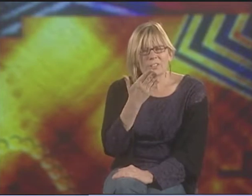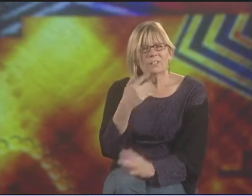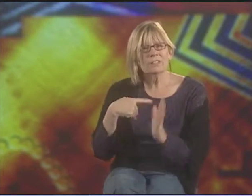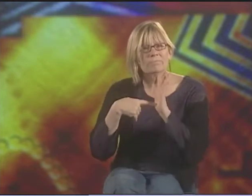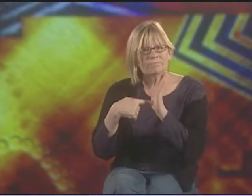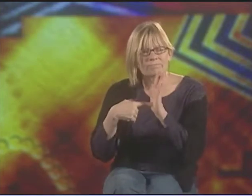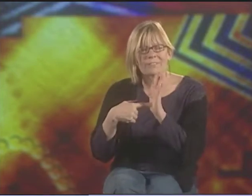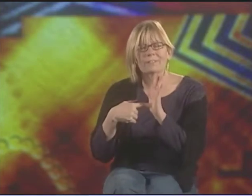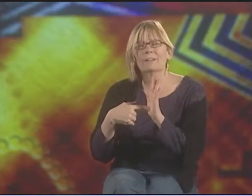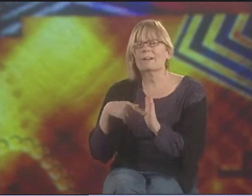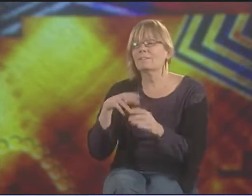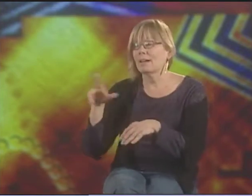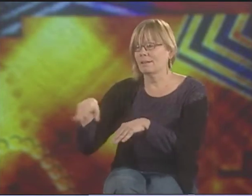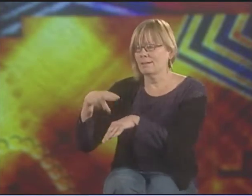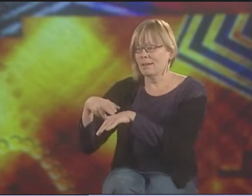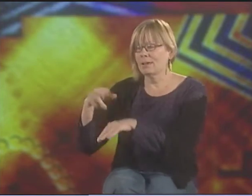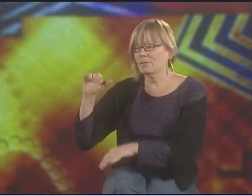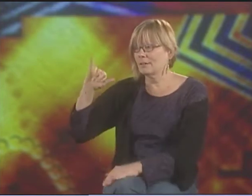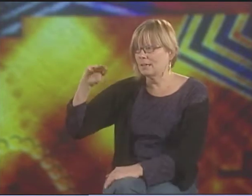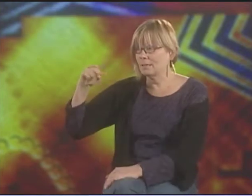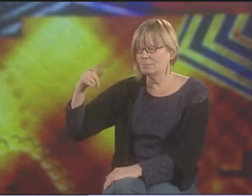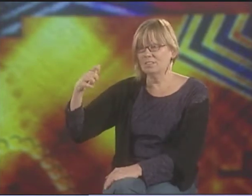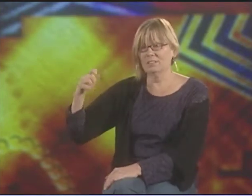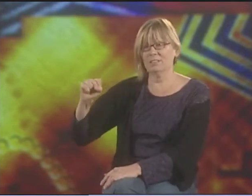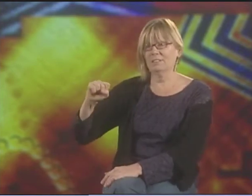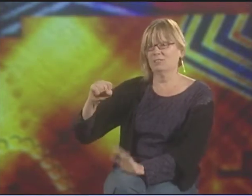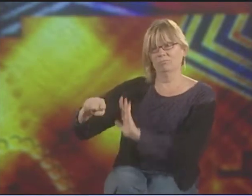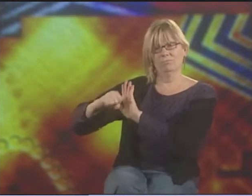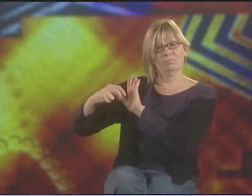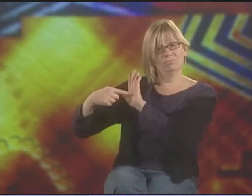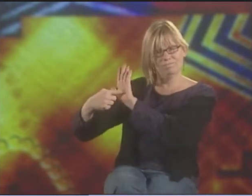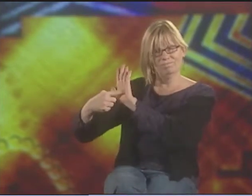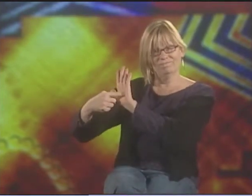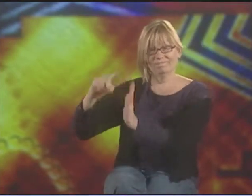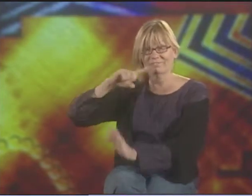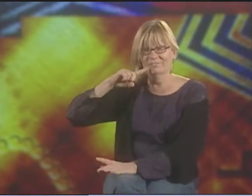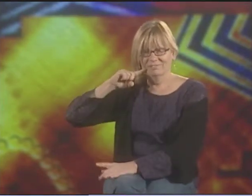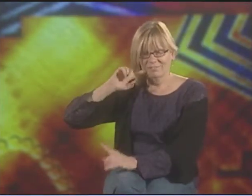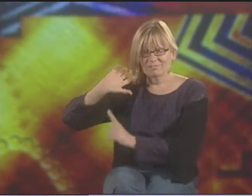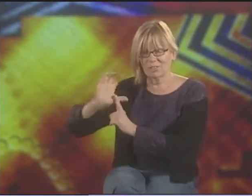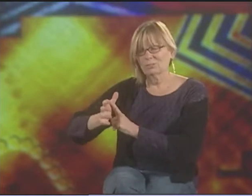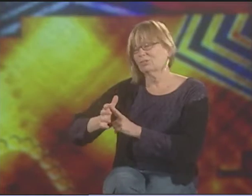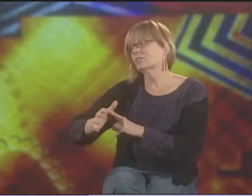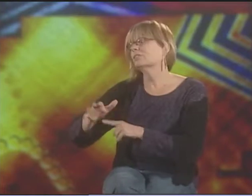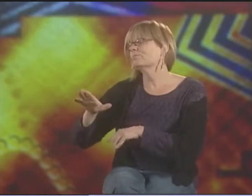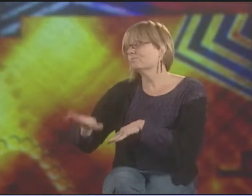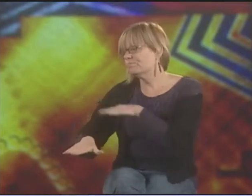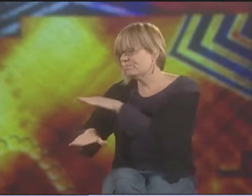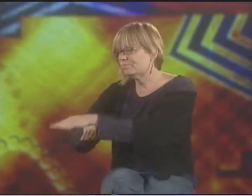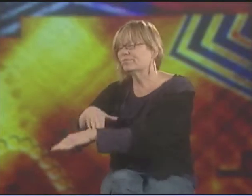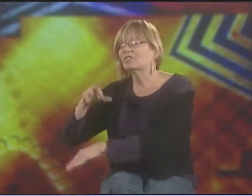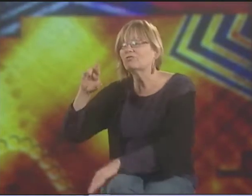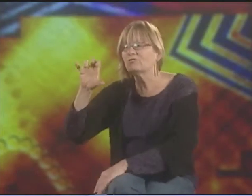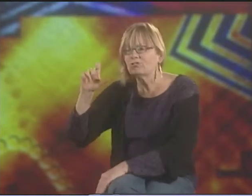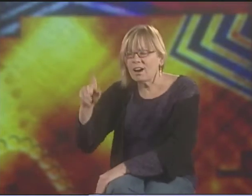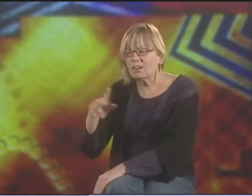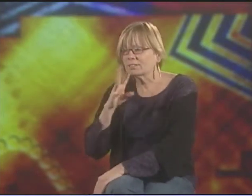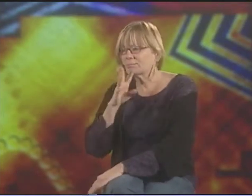AND IT'S A GREAT EXAMPLE BECAUSE IT'S NATURE IMAGES PRIMARILY THAT SHOW DEAF CULTURE.